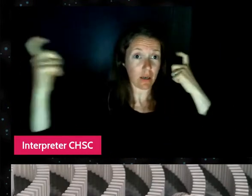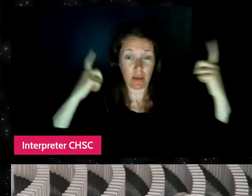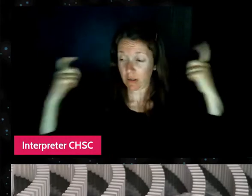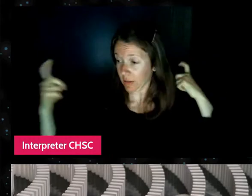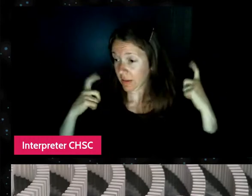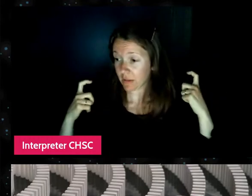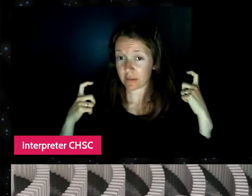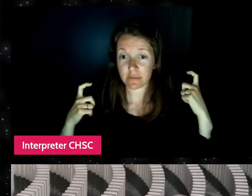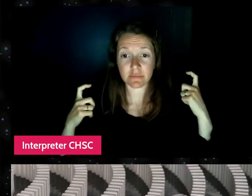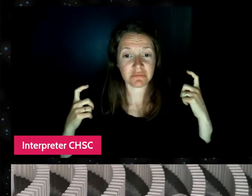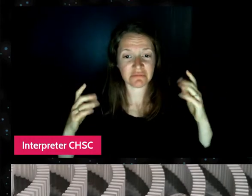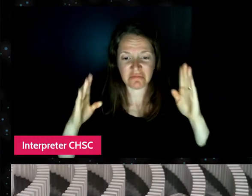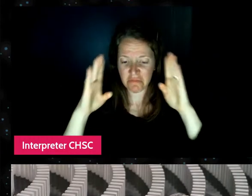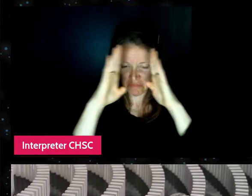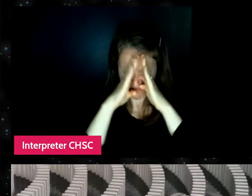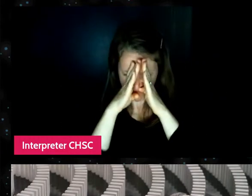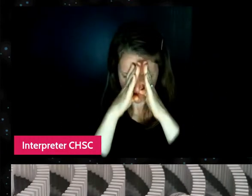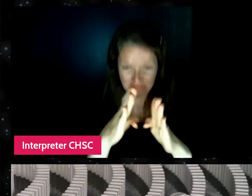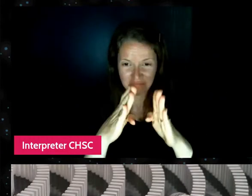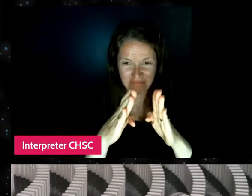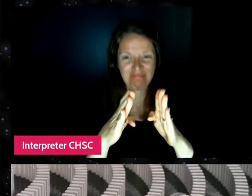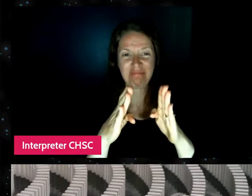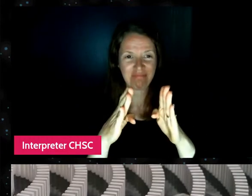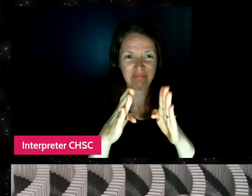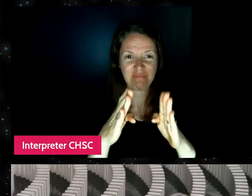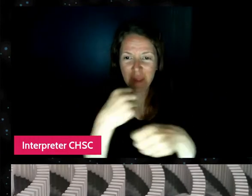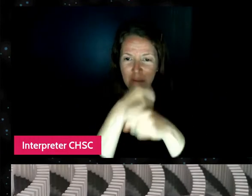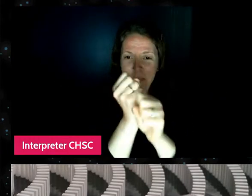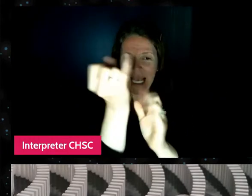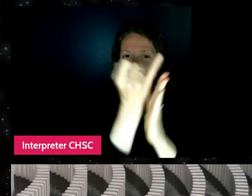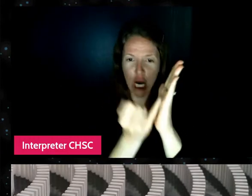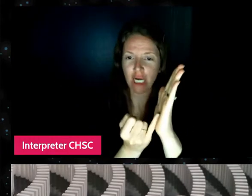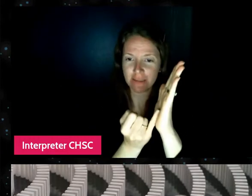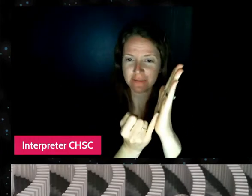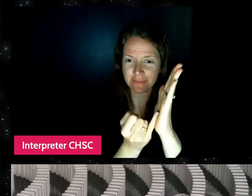incredible domino artwork amid all that.